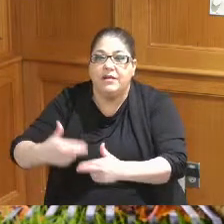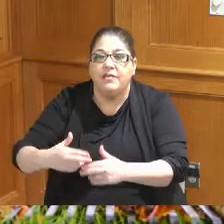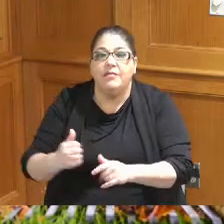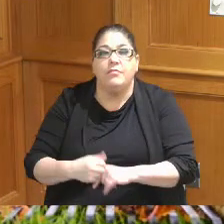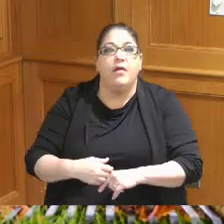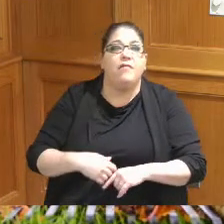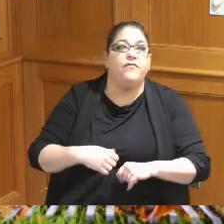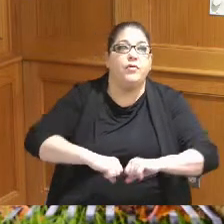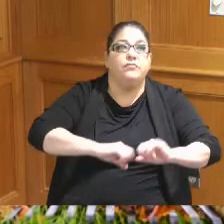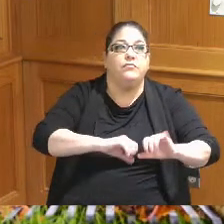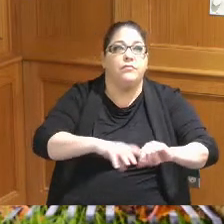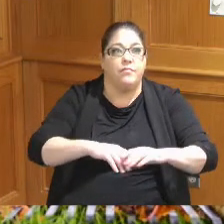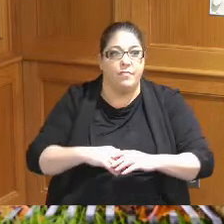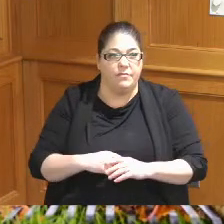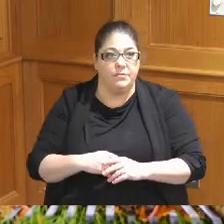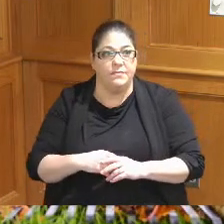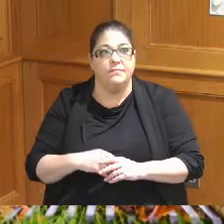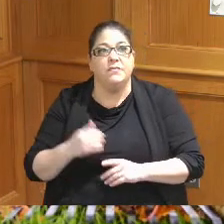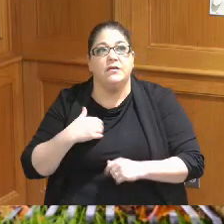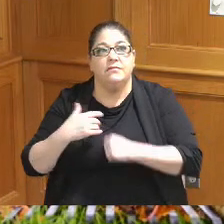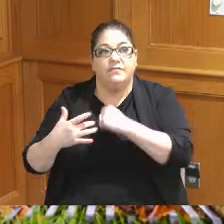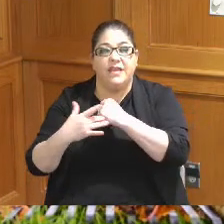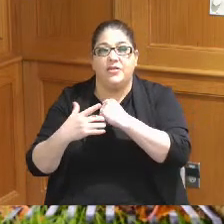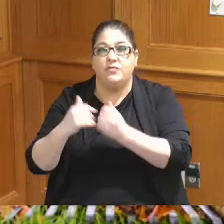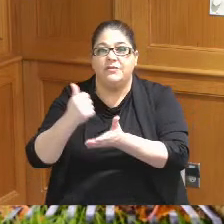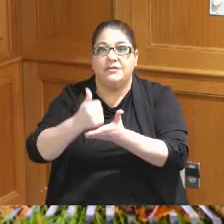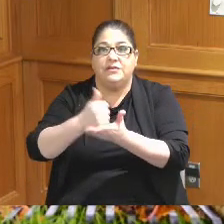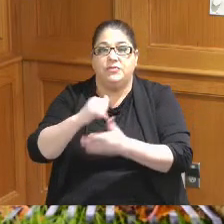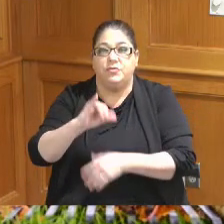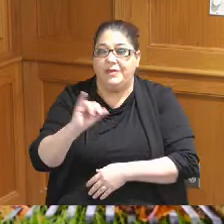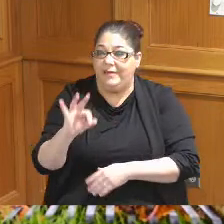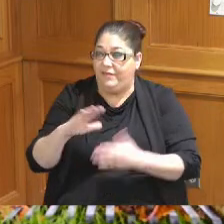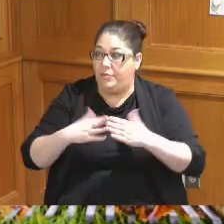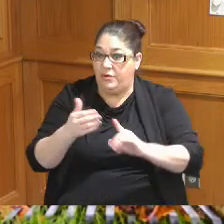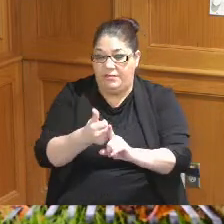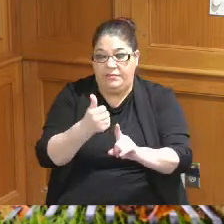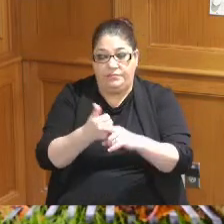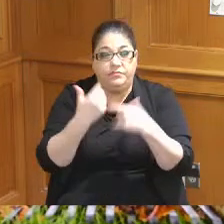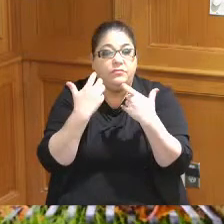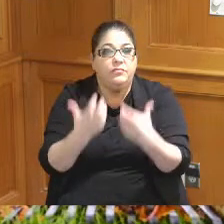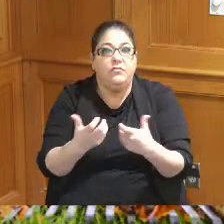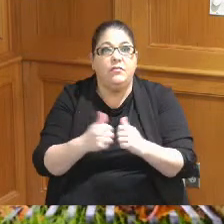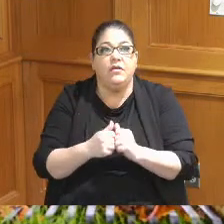of things we also offer technical so whether a community is trying to put a food scrap drop off